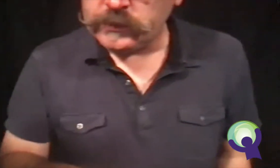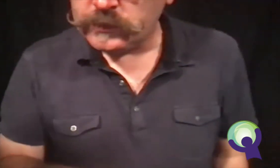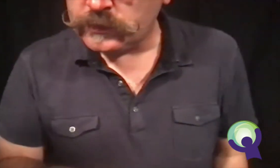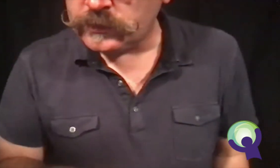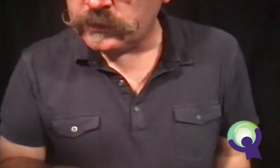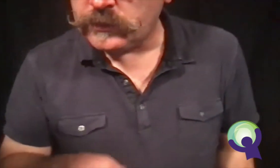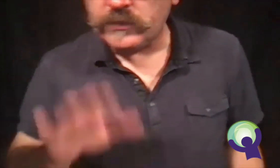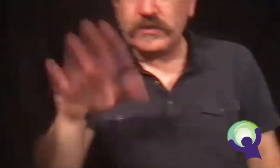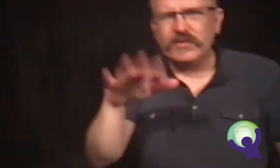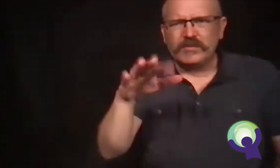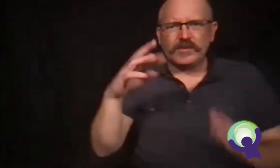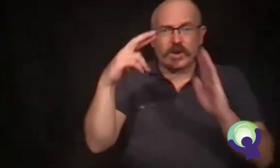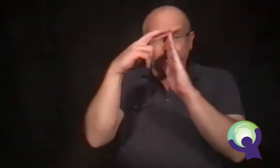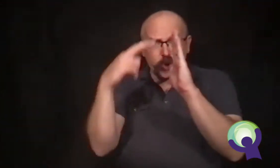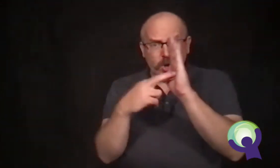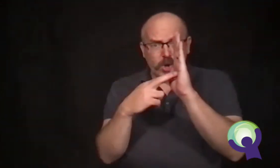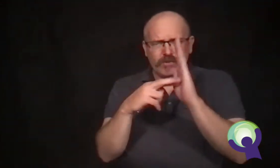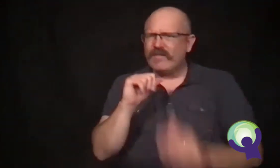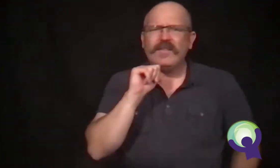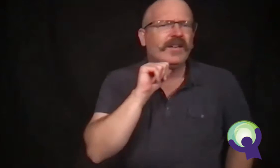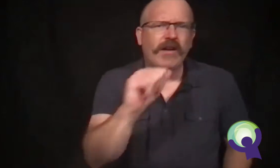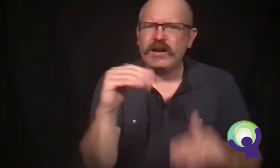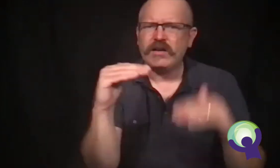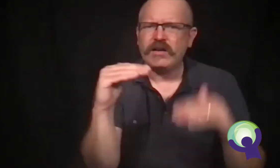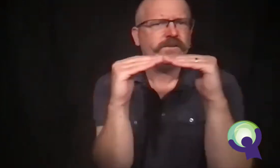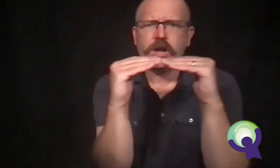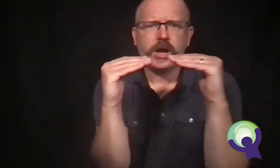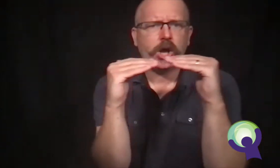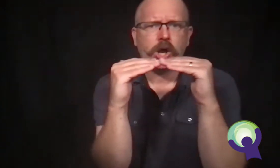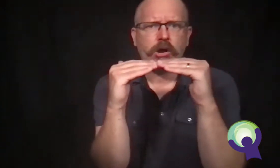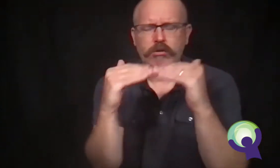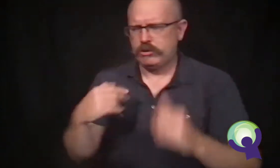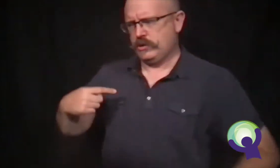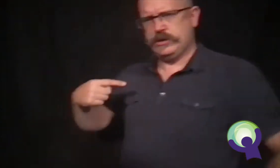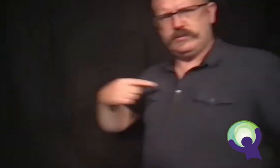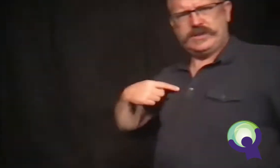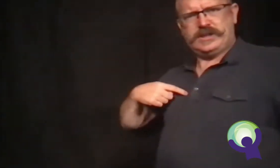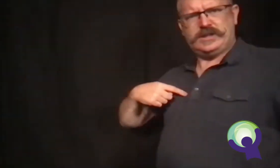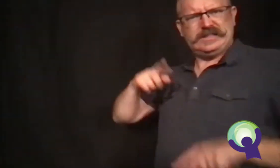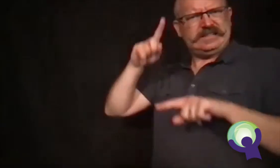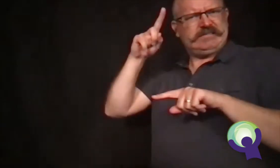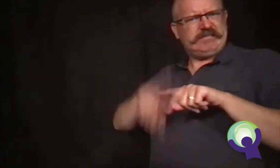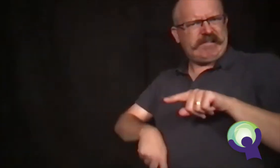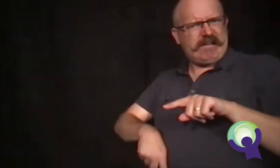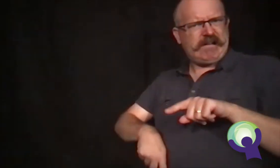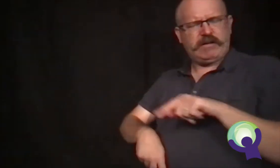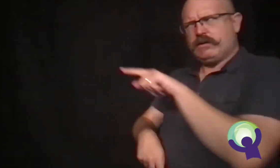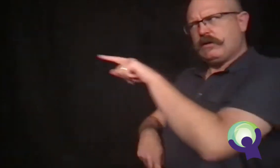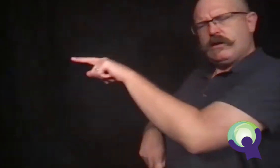"I can't, Momma," Ron told her. "Its wrong. The rules are not fair.